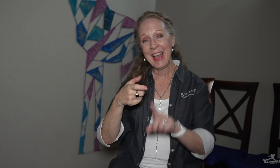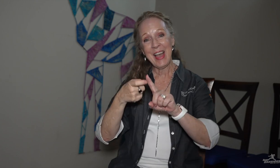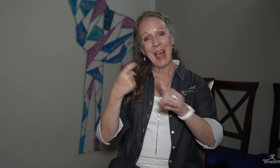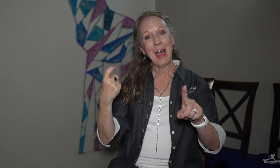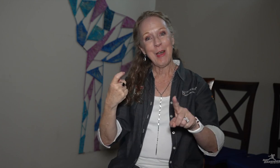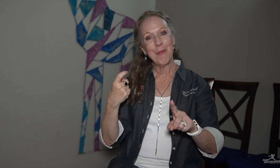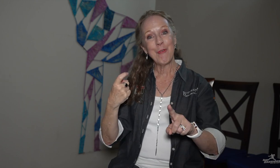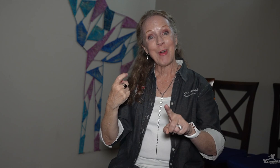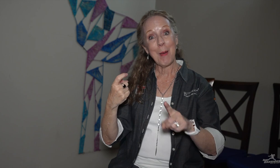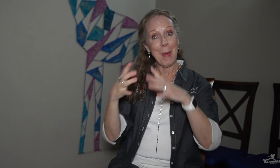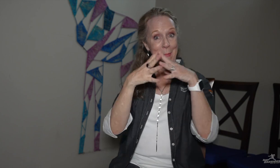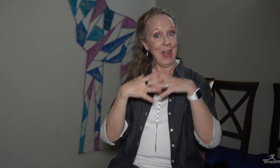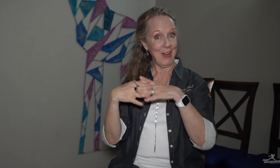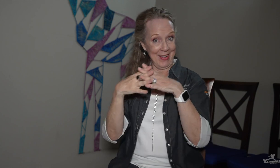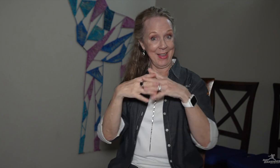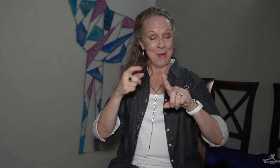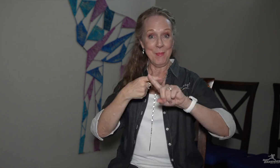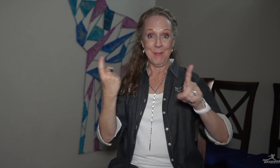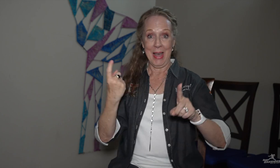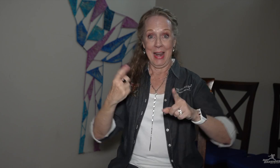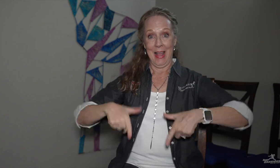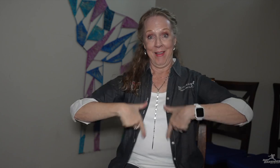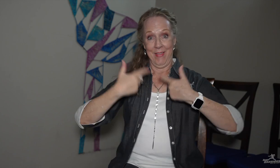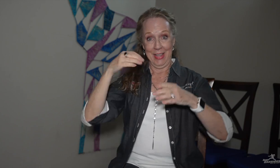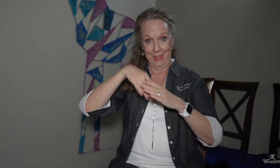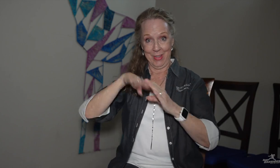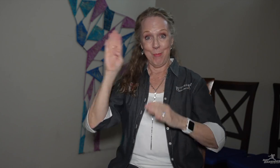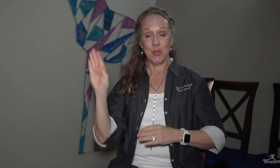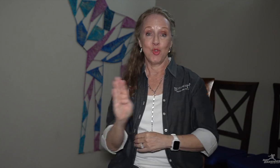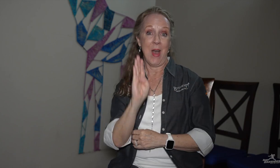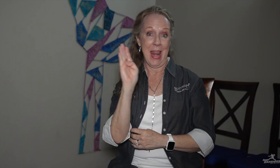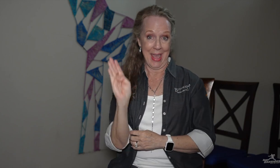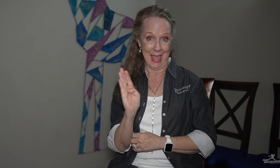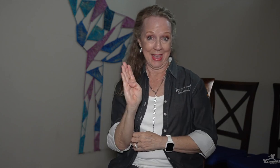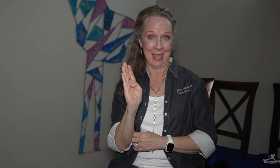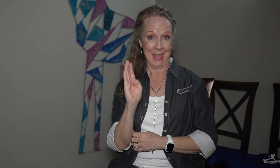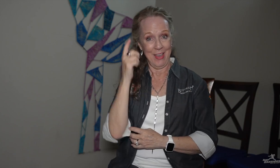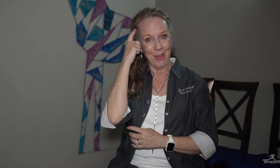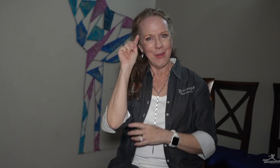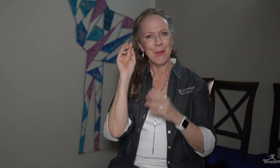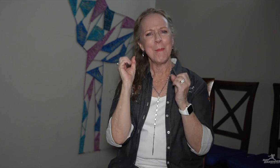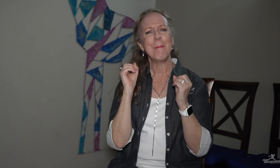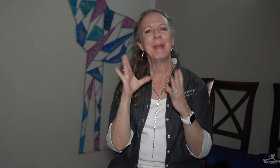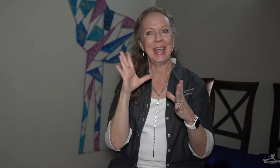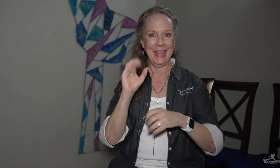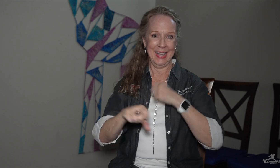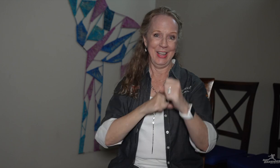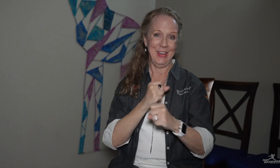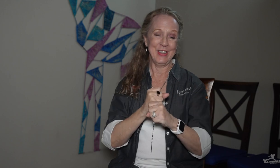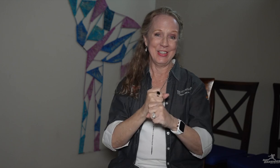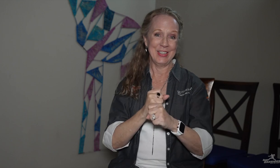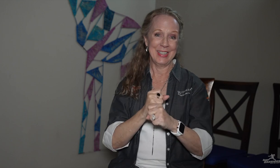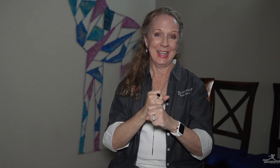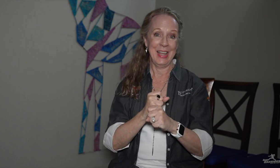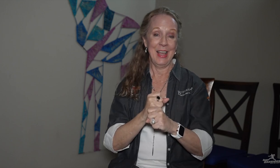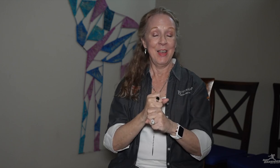I’m from the U.S., but I’ve been living in Botswana for many years.